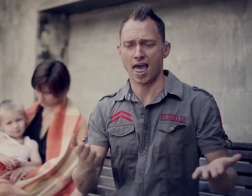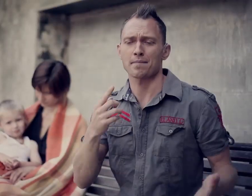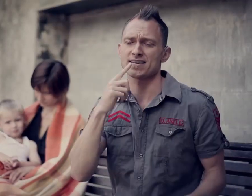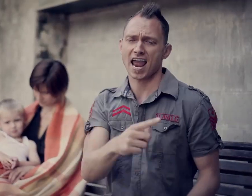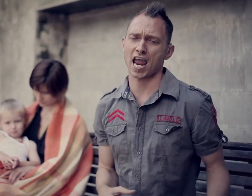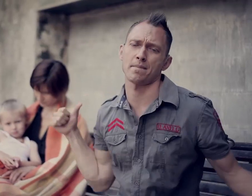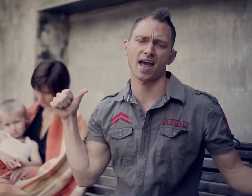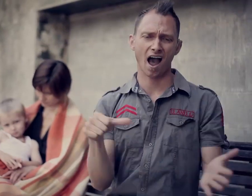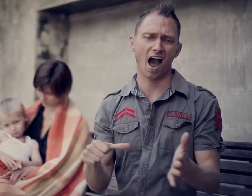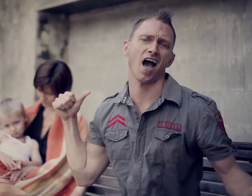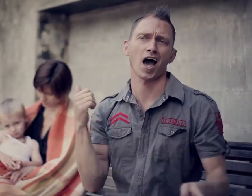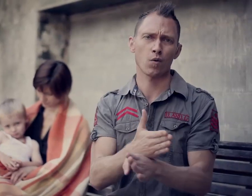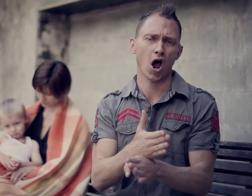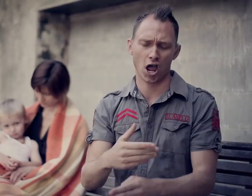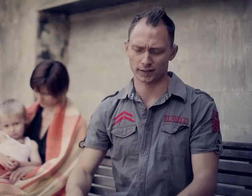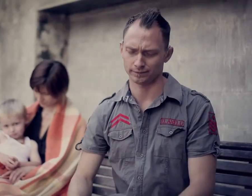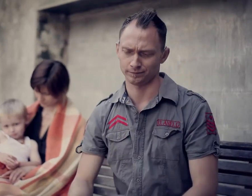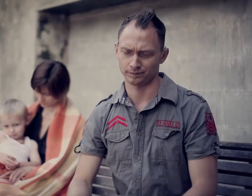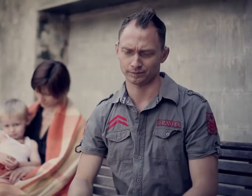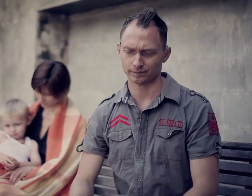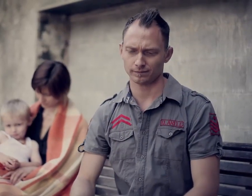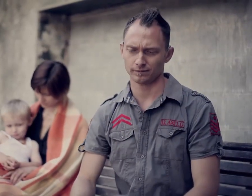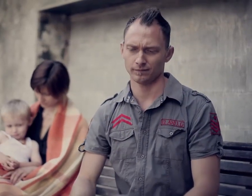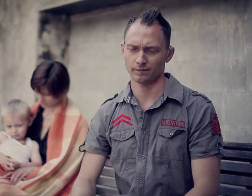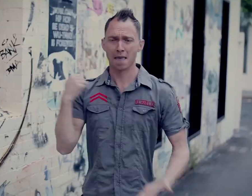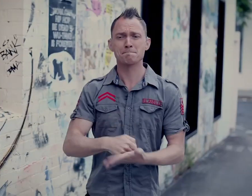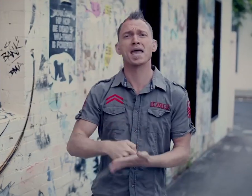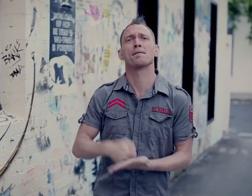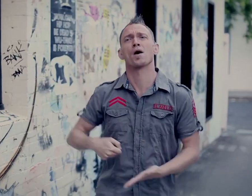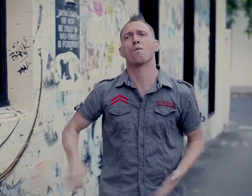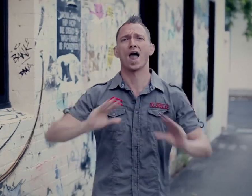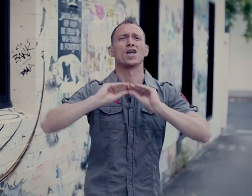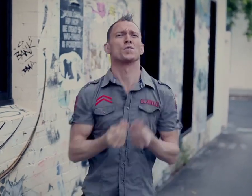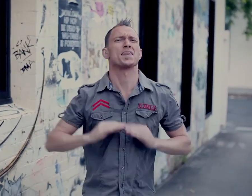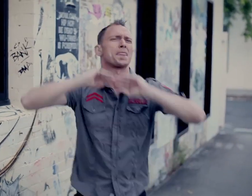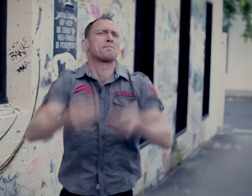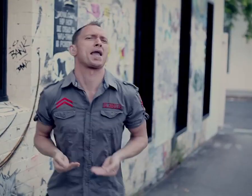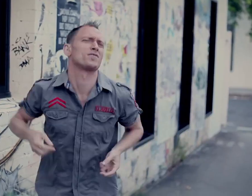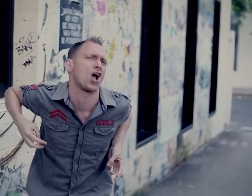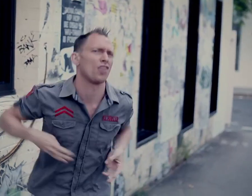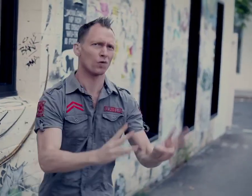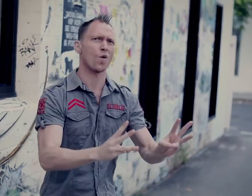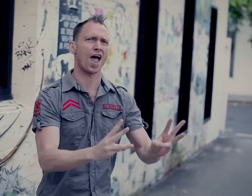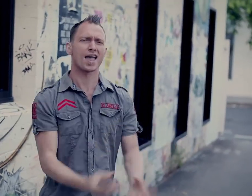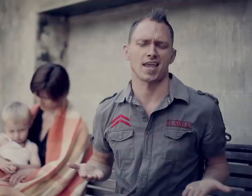Let me tell you about hard work Minimum wage with a baby on the way